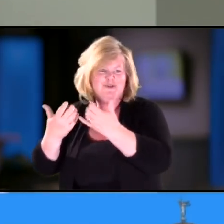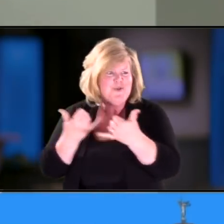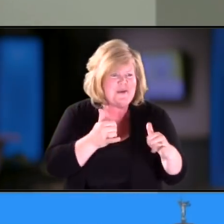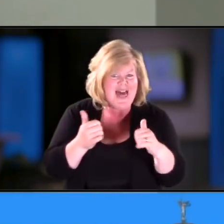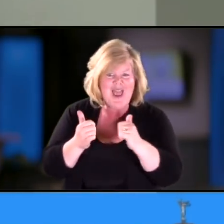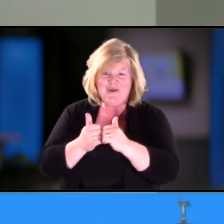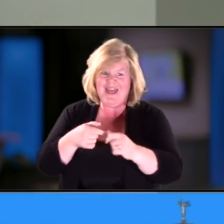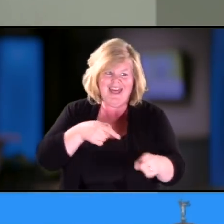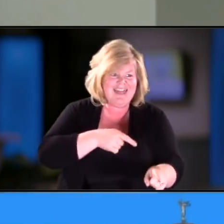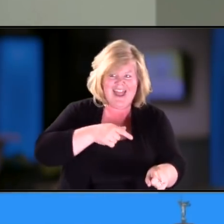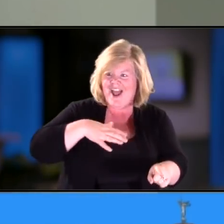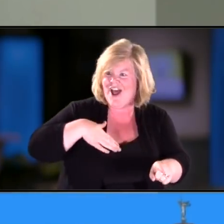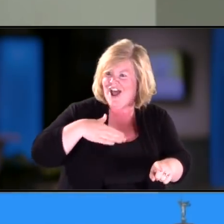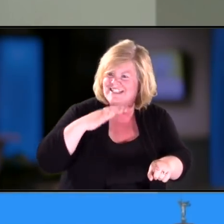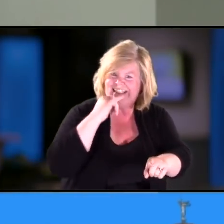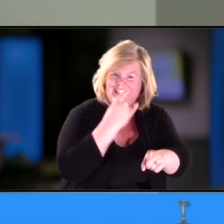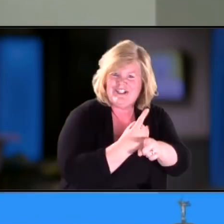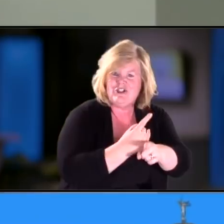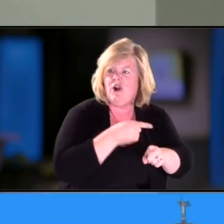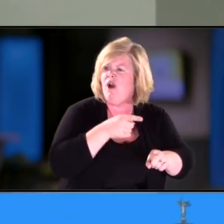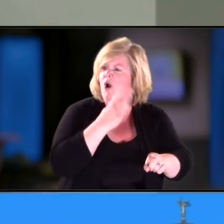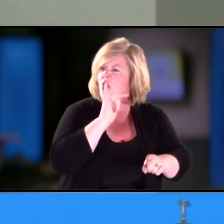because her world is vastly different than ours.